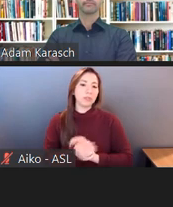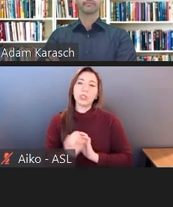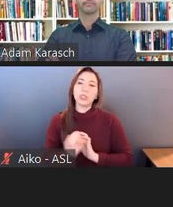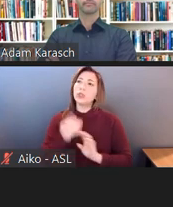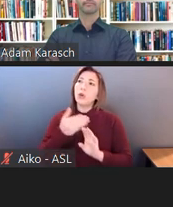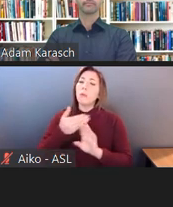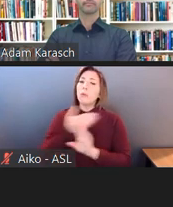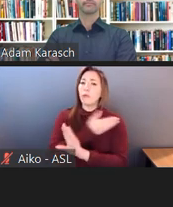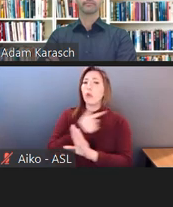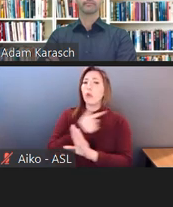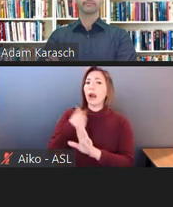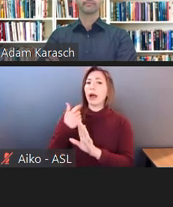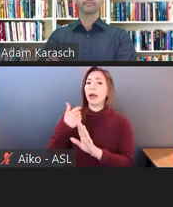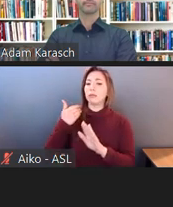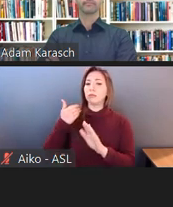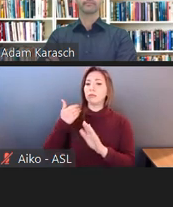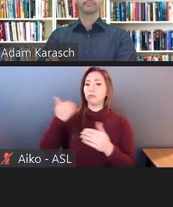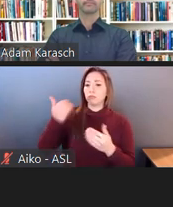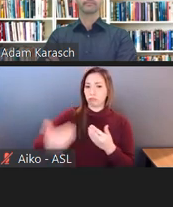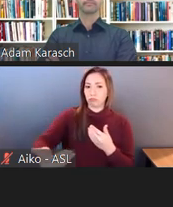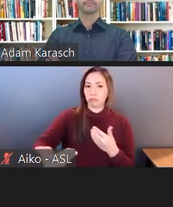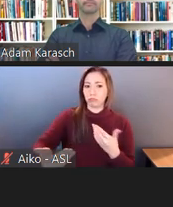we'll give you a bonus case study.